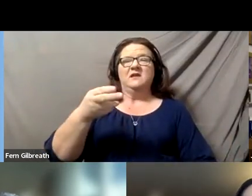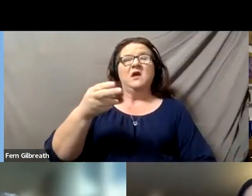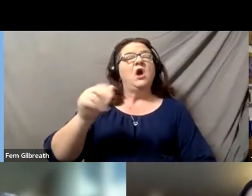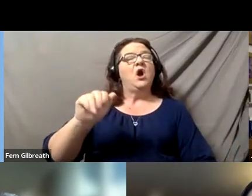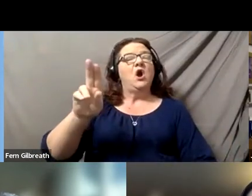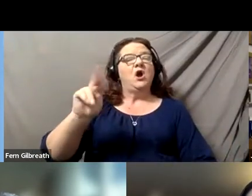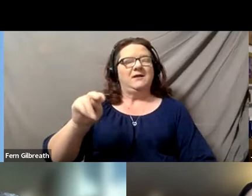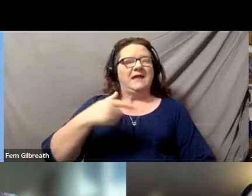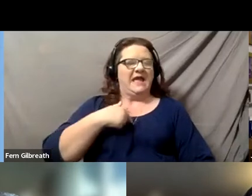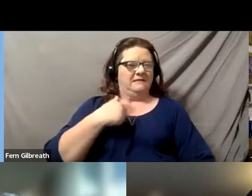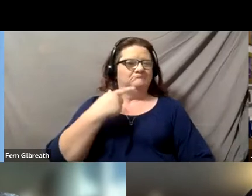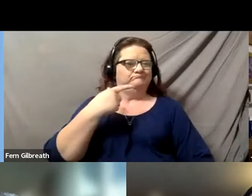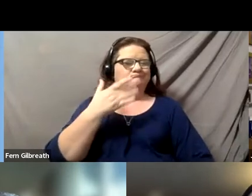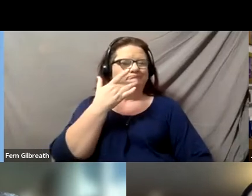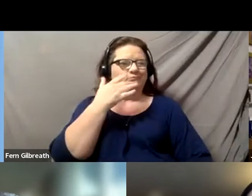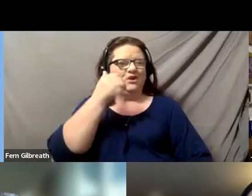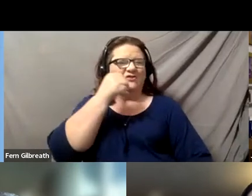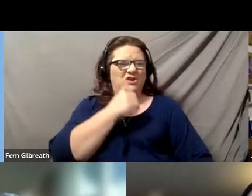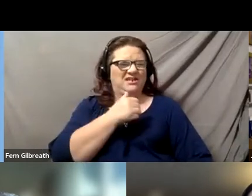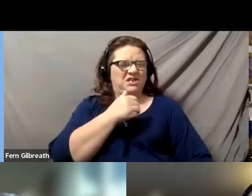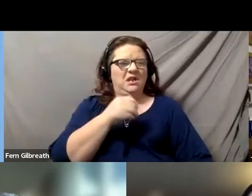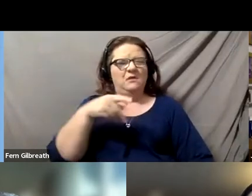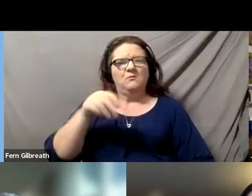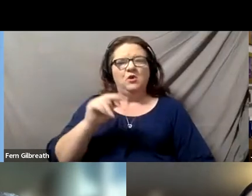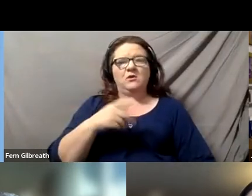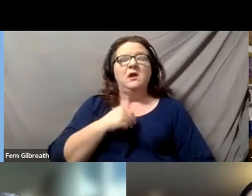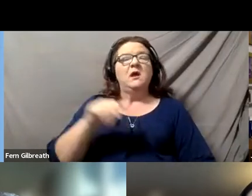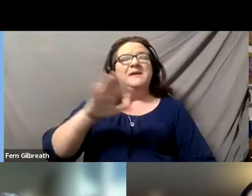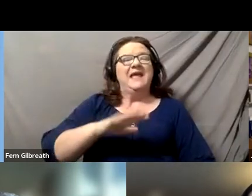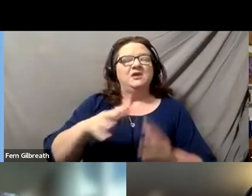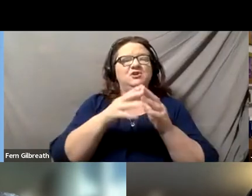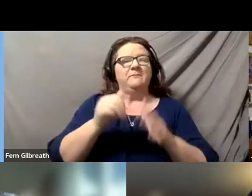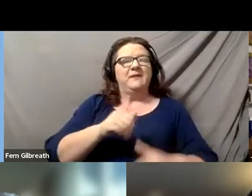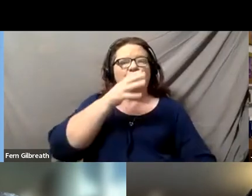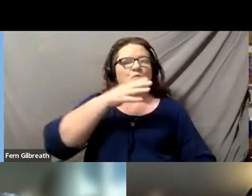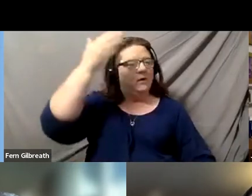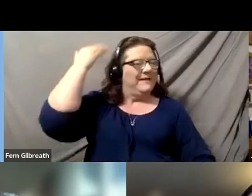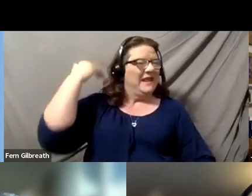I am an Asian American woman. I have long hair. I wear glasses.